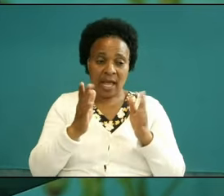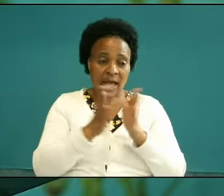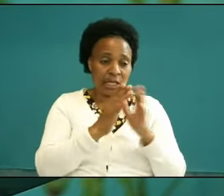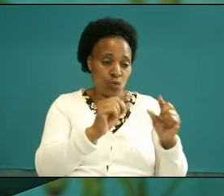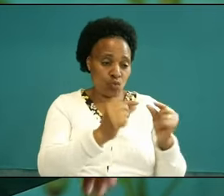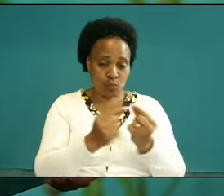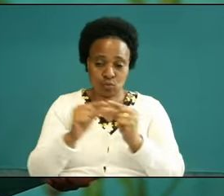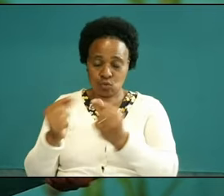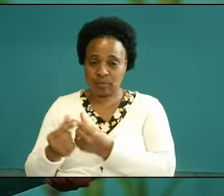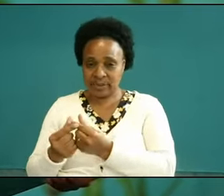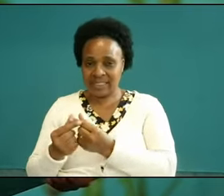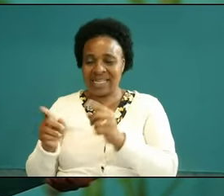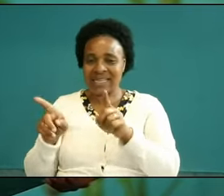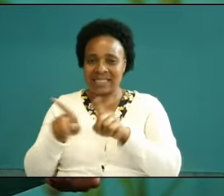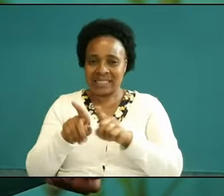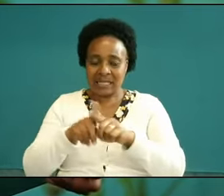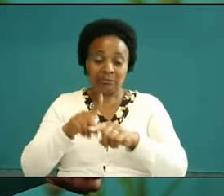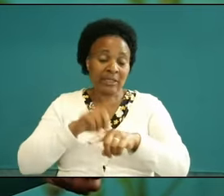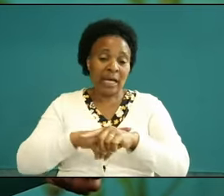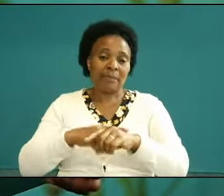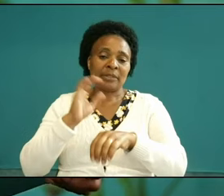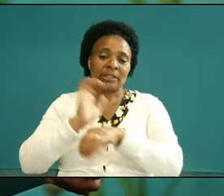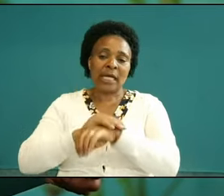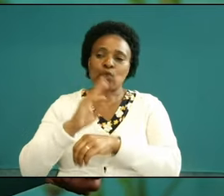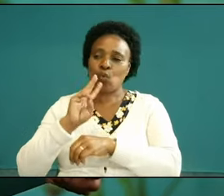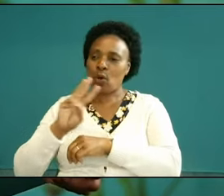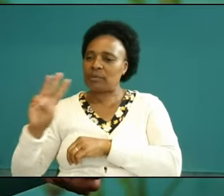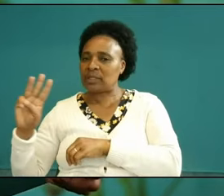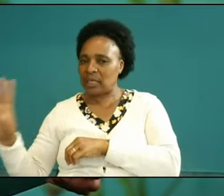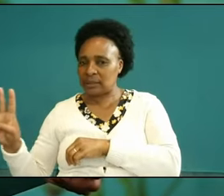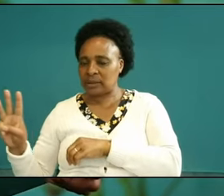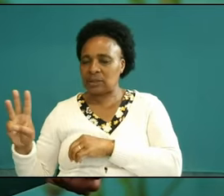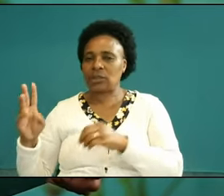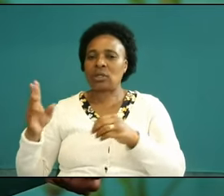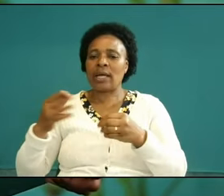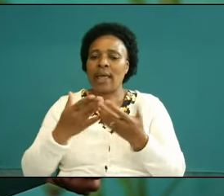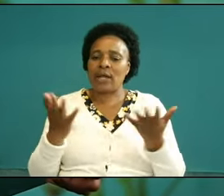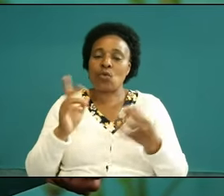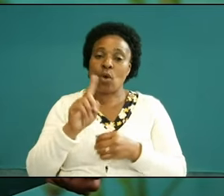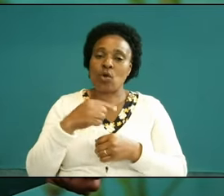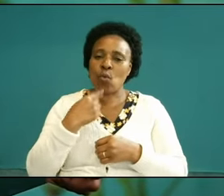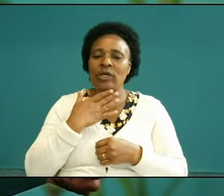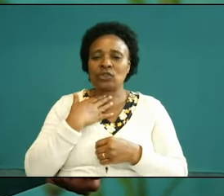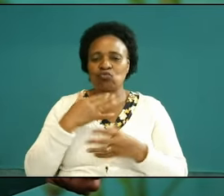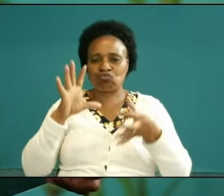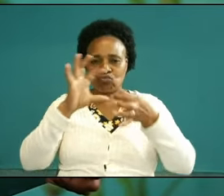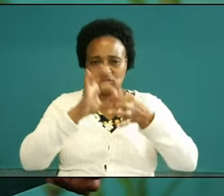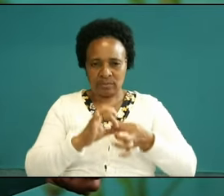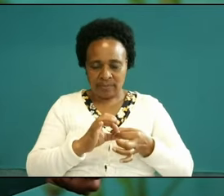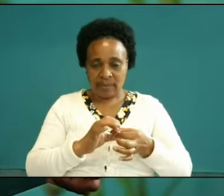also on the Church website for anyone connecting that they may be able to join and uh we I am